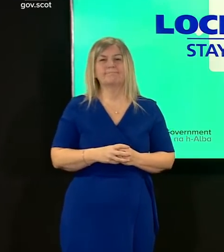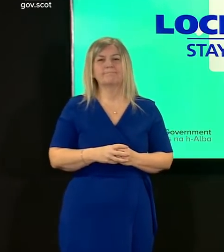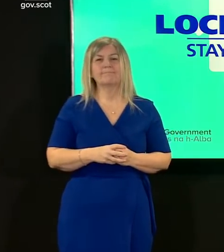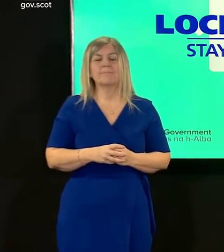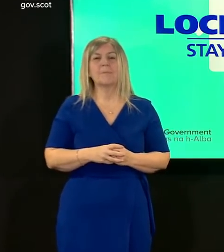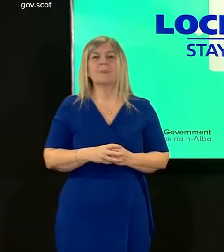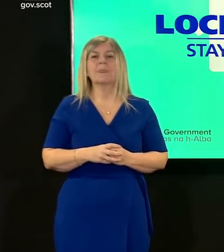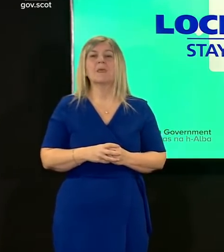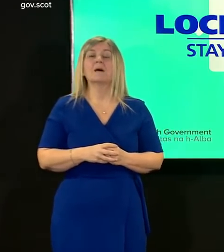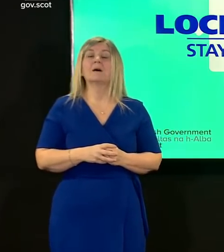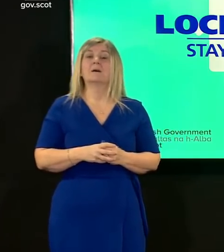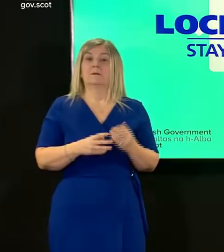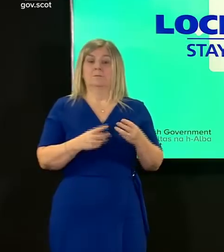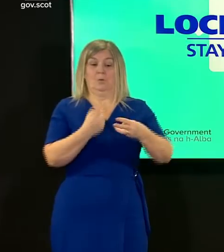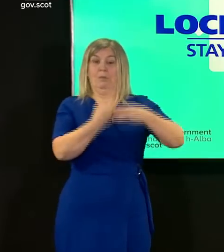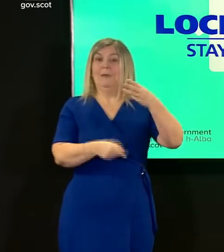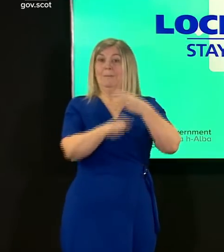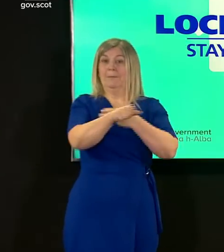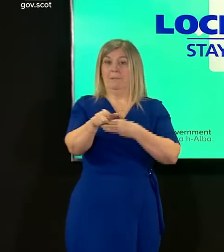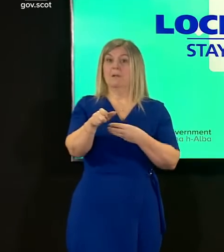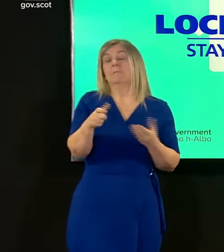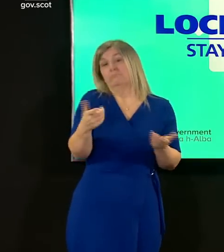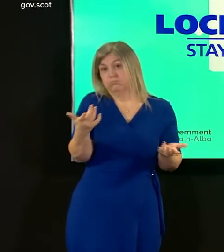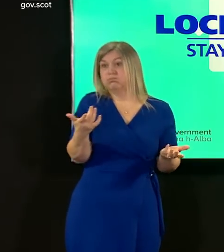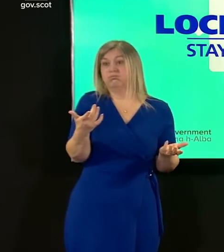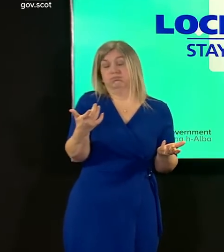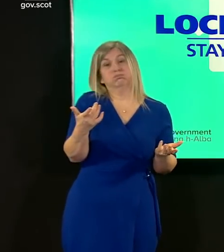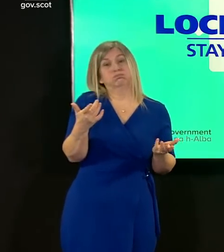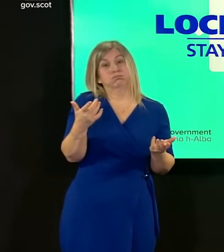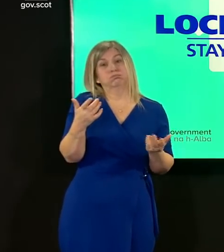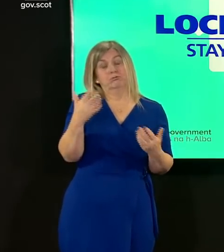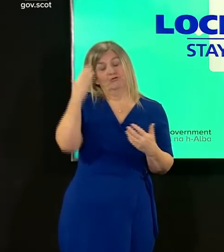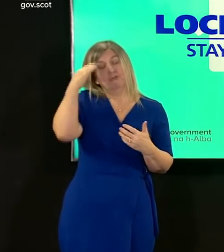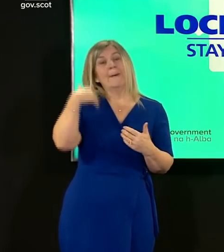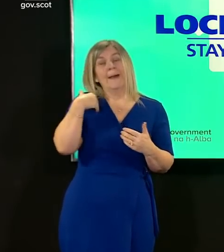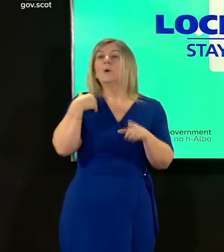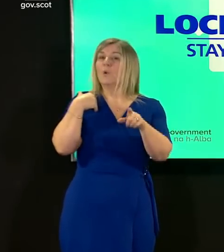these three cases remind us once again how careful we need to be in guarding against